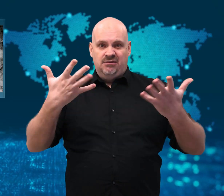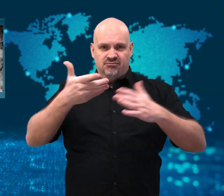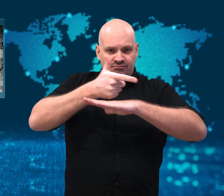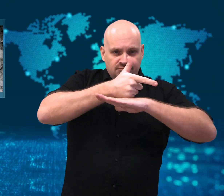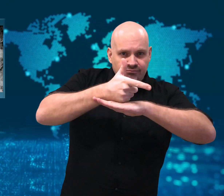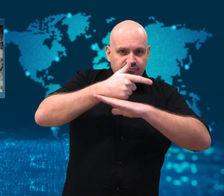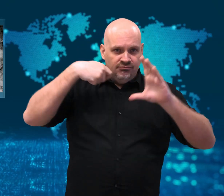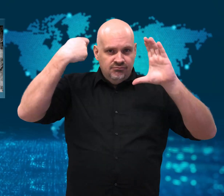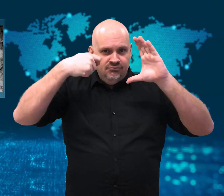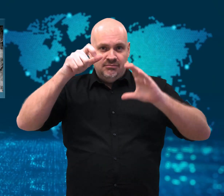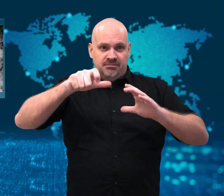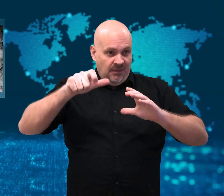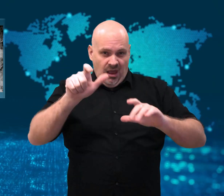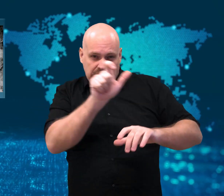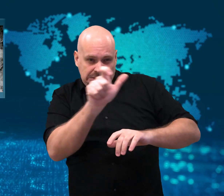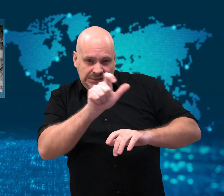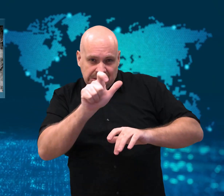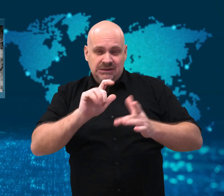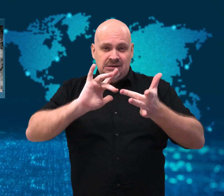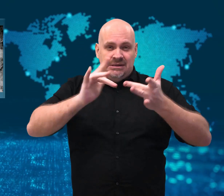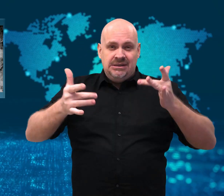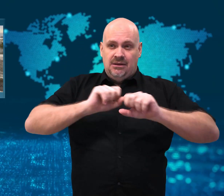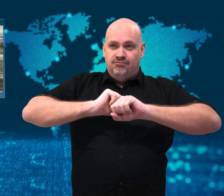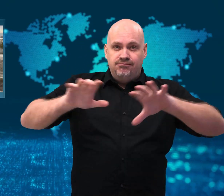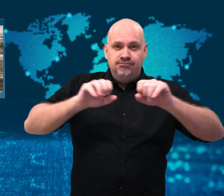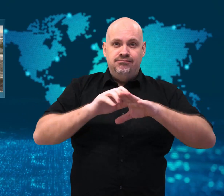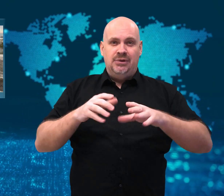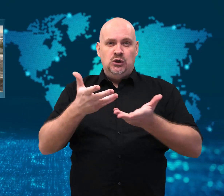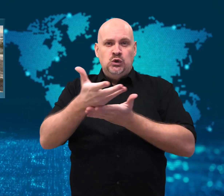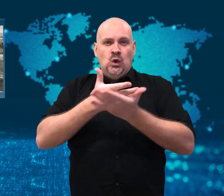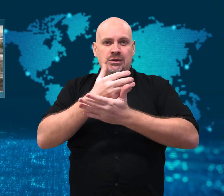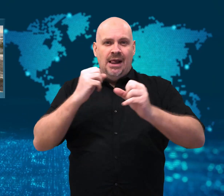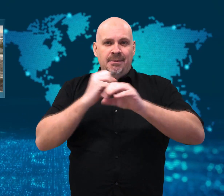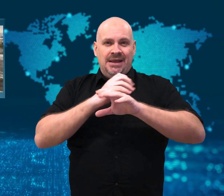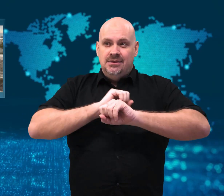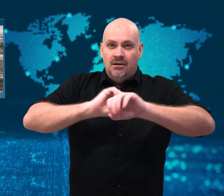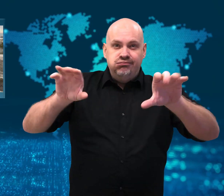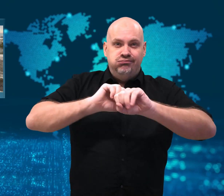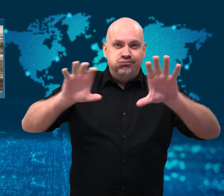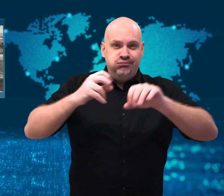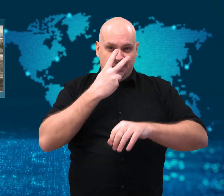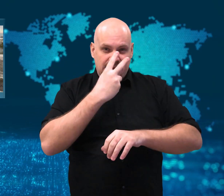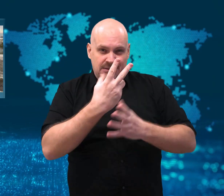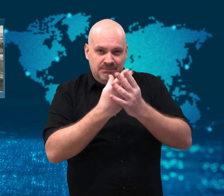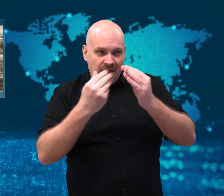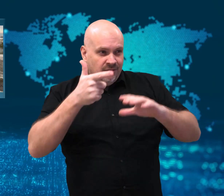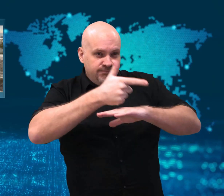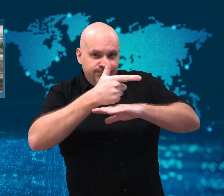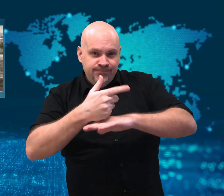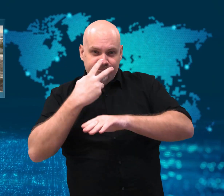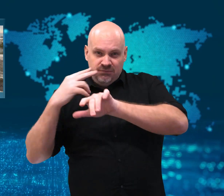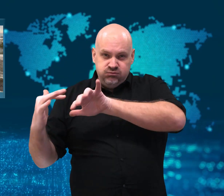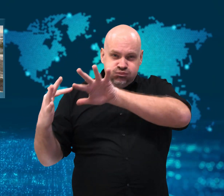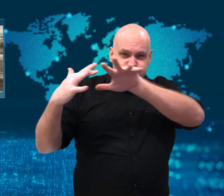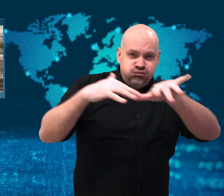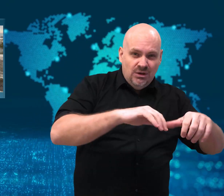Videos and photos of high waves went viral on social media.